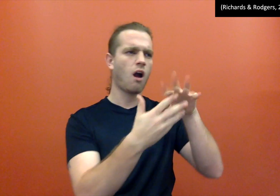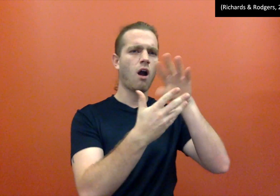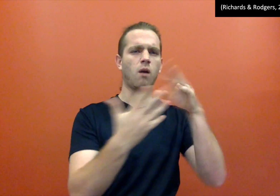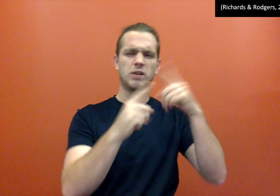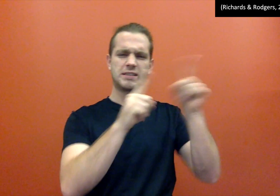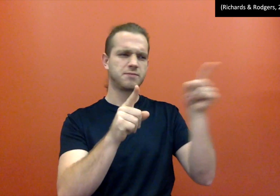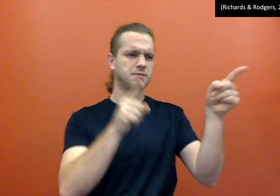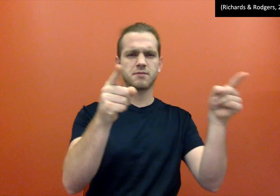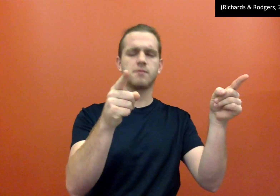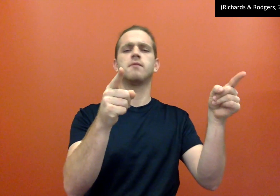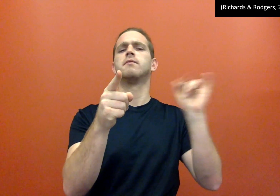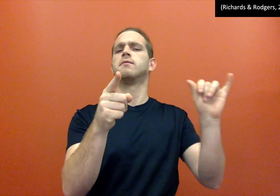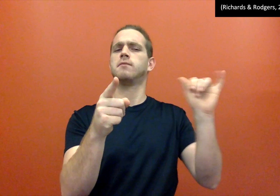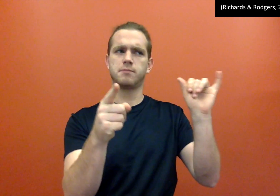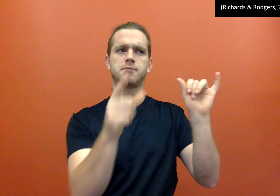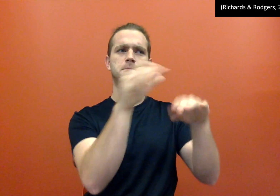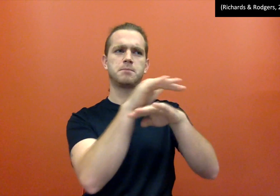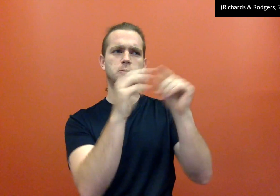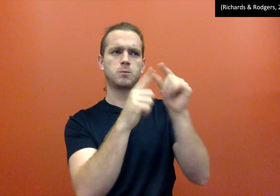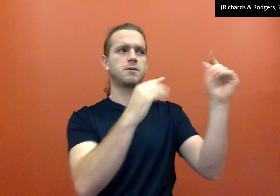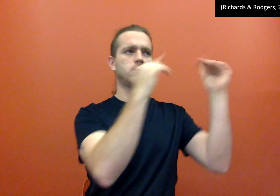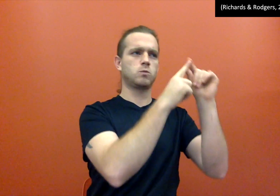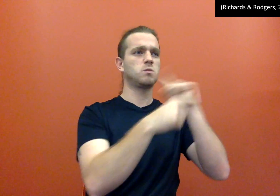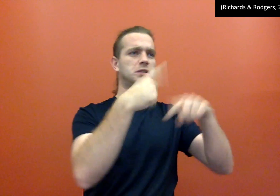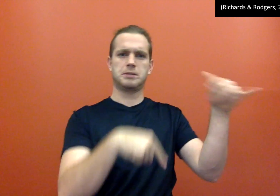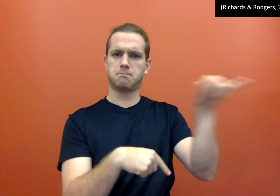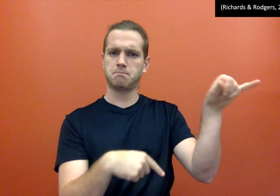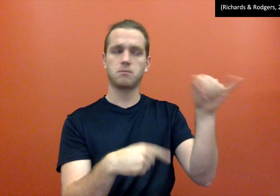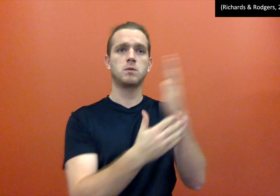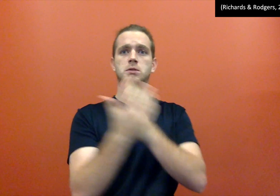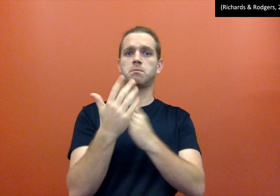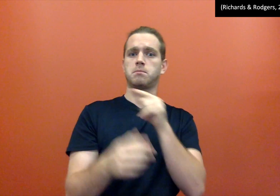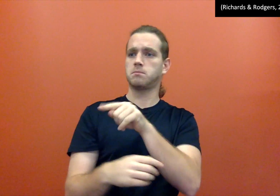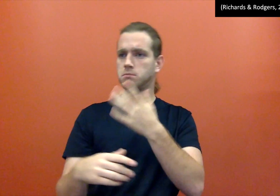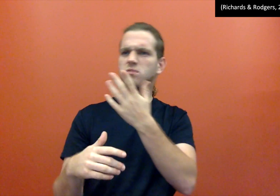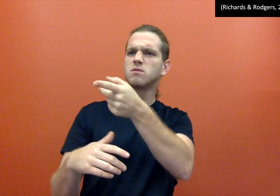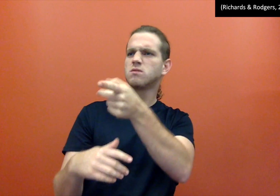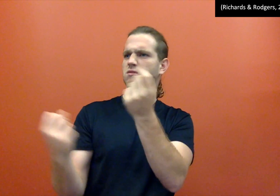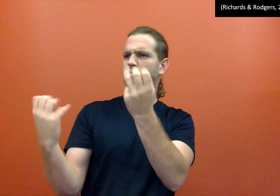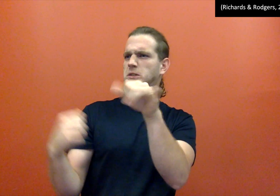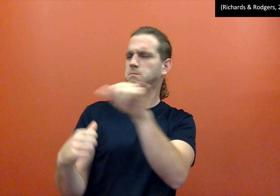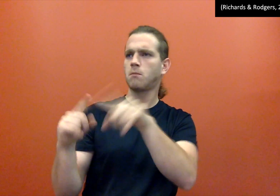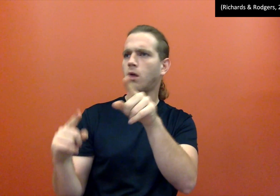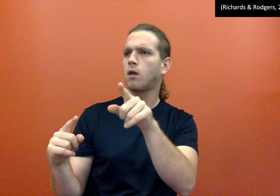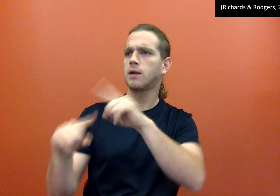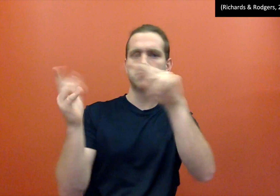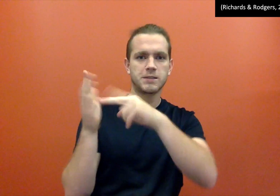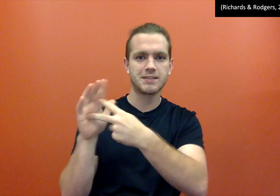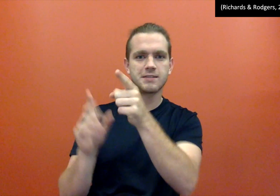Learning the differences, the common words and advanced words might have the same signs but different meanings.